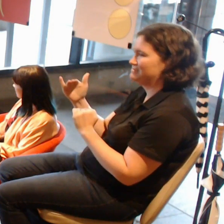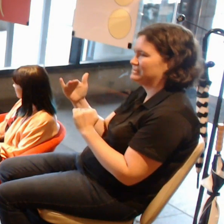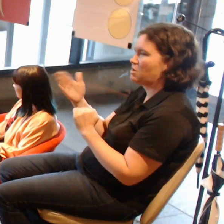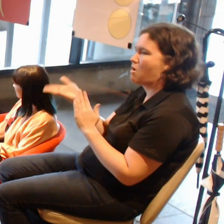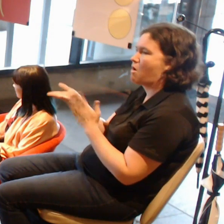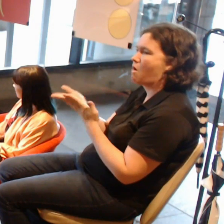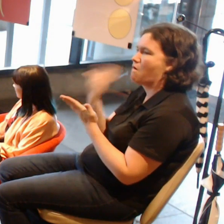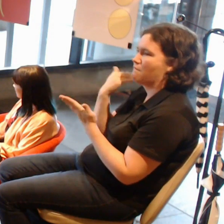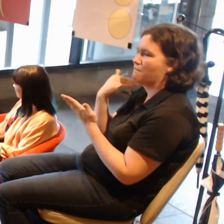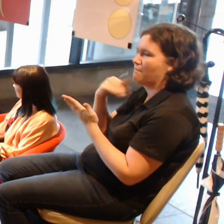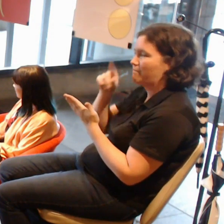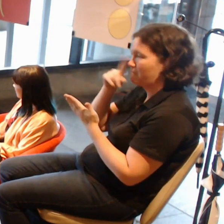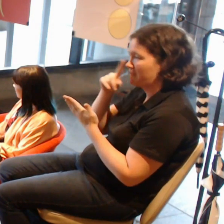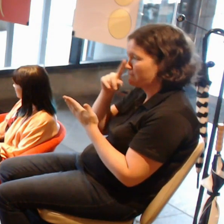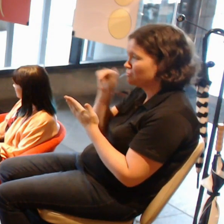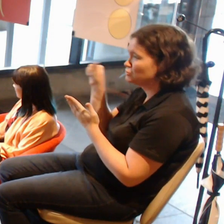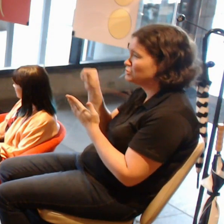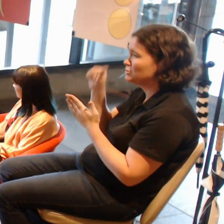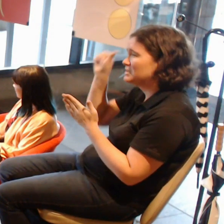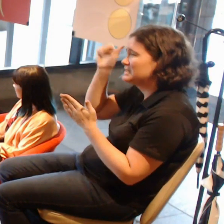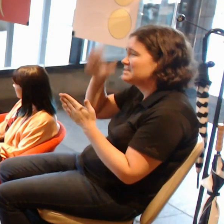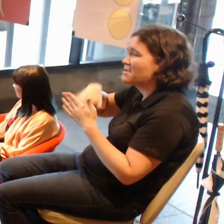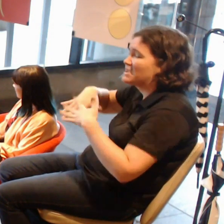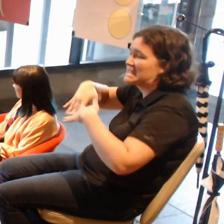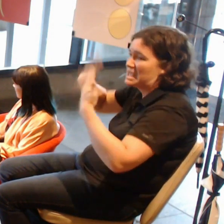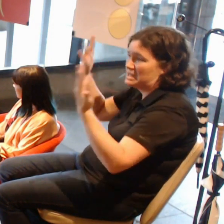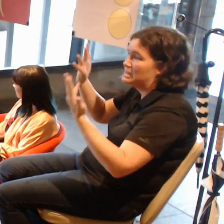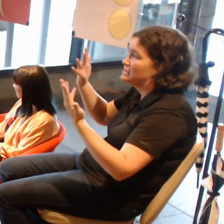I think that's a real advance and a really exciting thing.